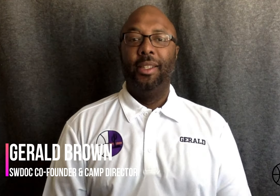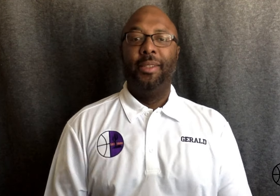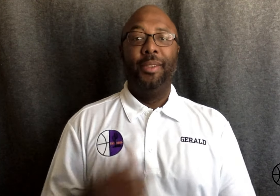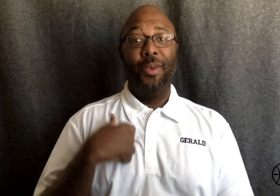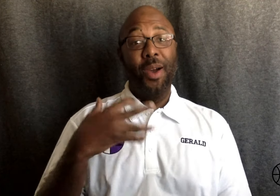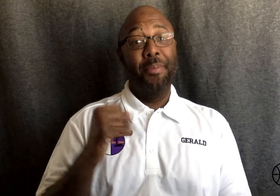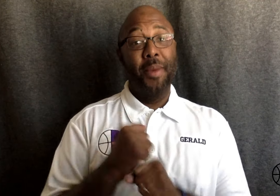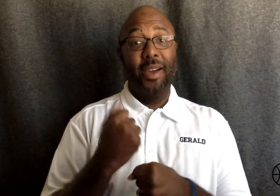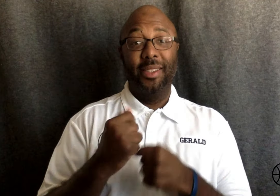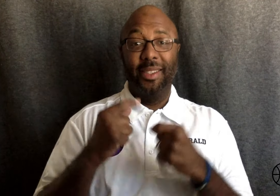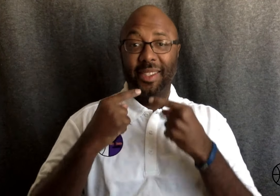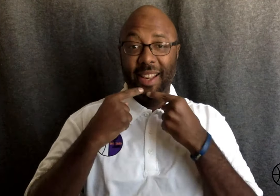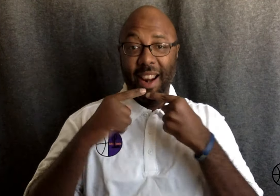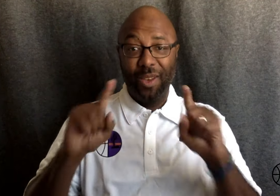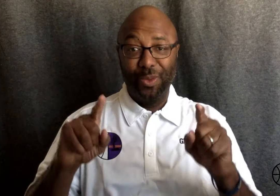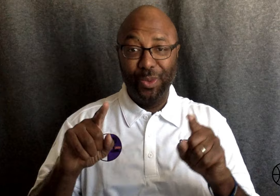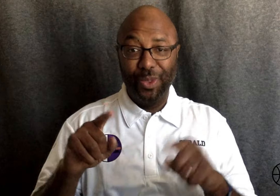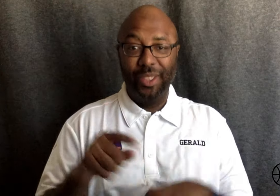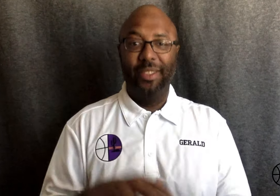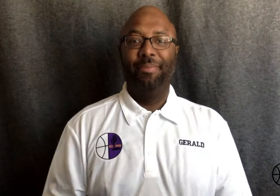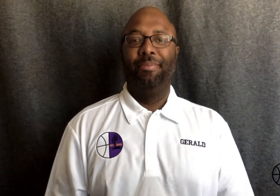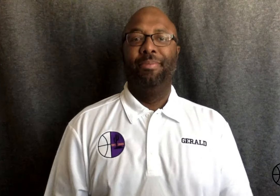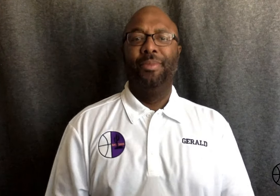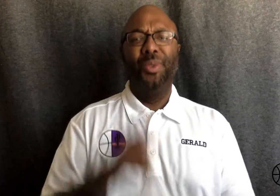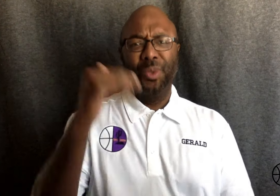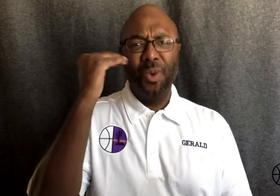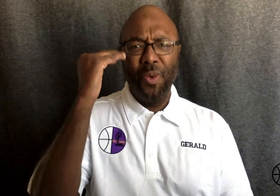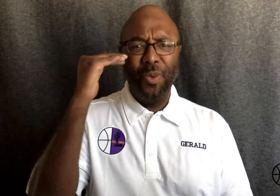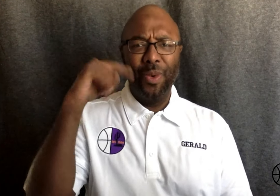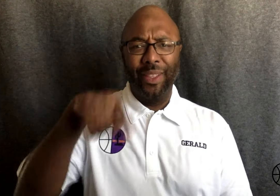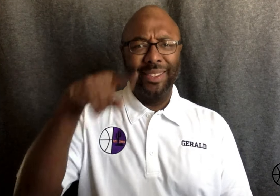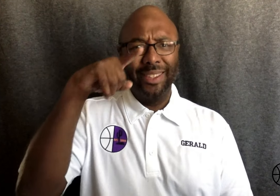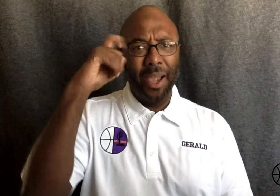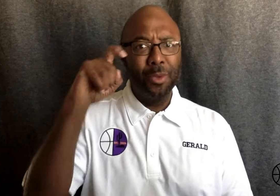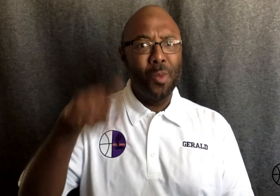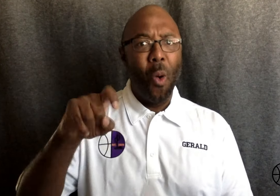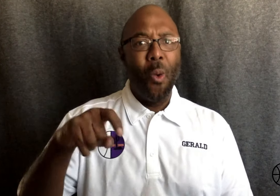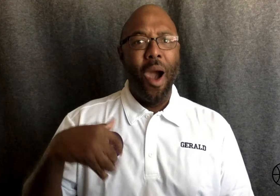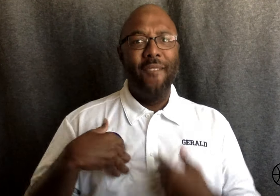Gerald: I want to make an announcement that you know this summer supposed to have basketball camp.